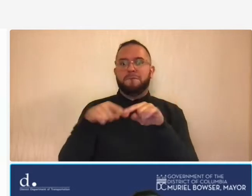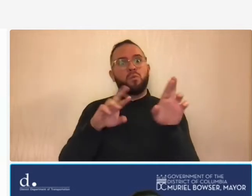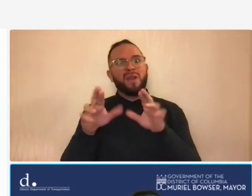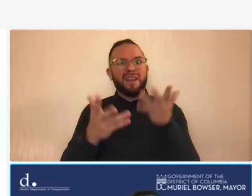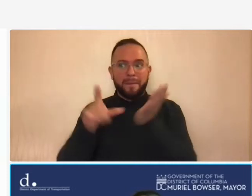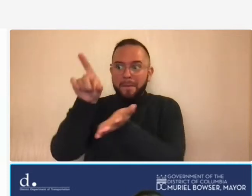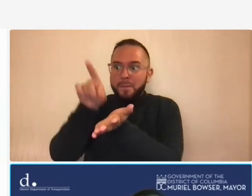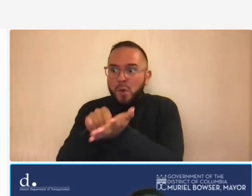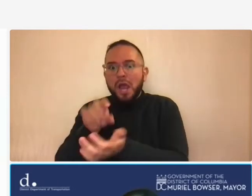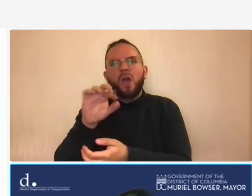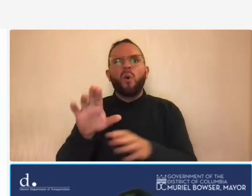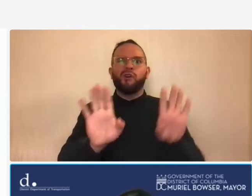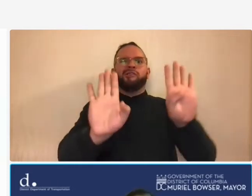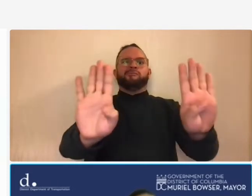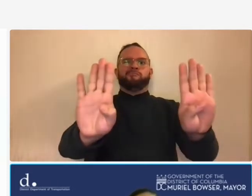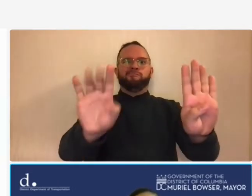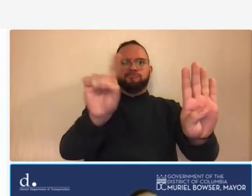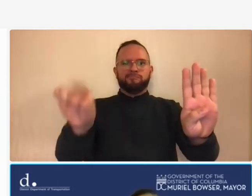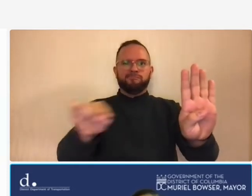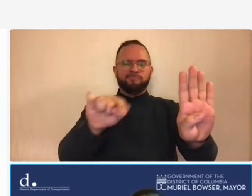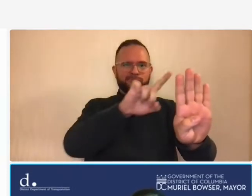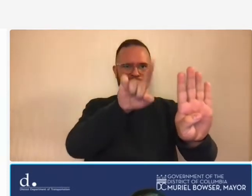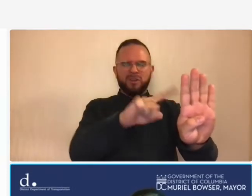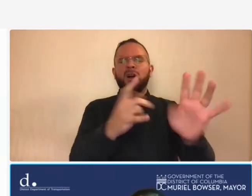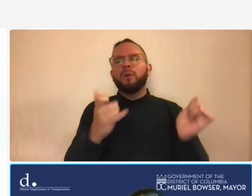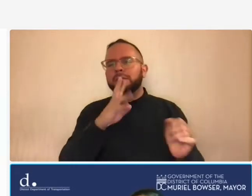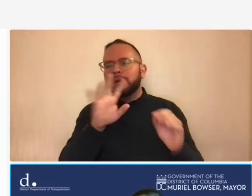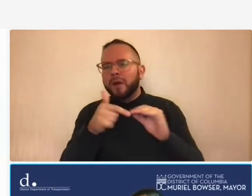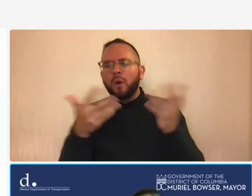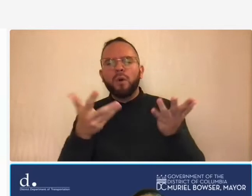right now i'm speaking from page three of the participants guide so if you want to